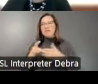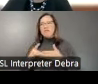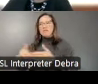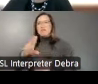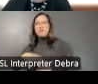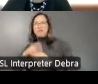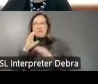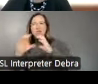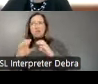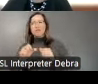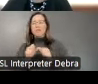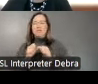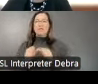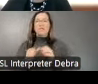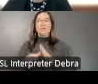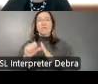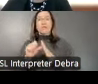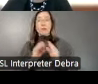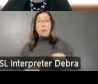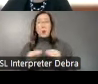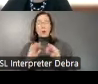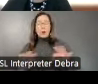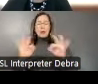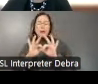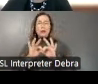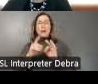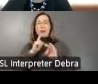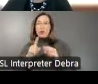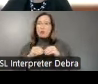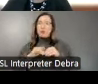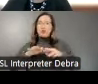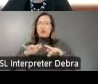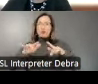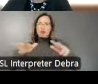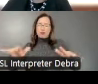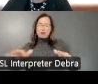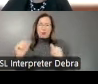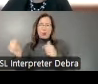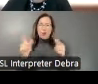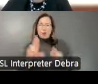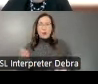amplify important ideas, and help them ripple out across the nation to all corners of our country.